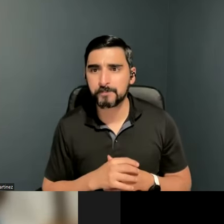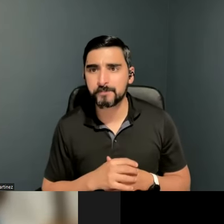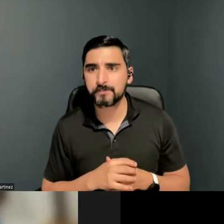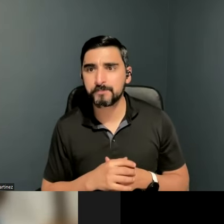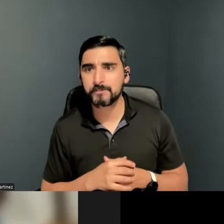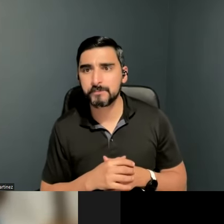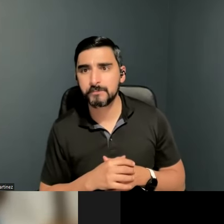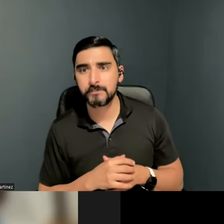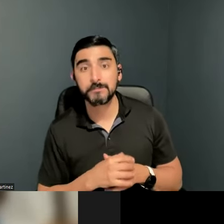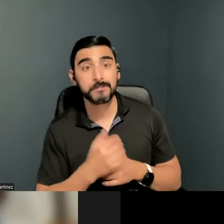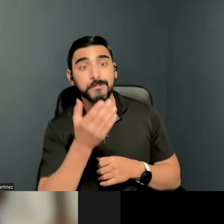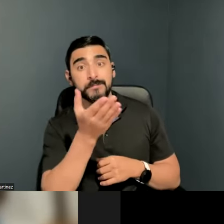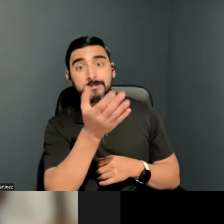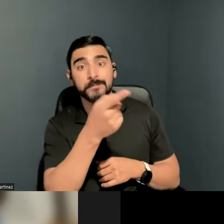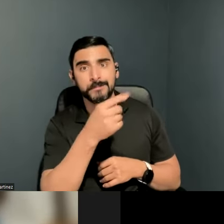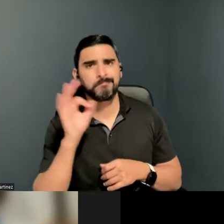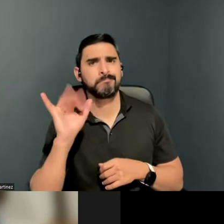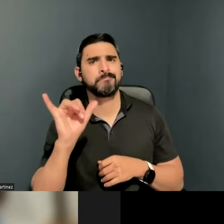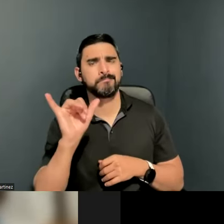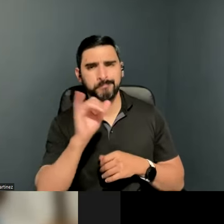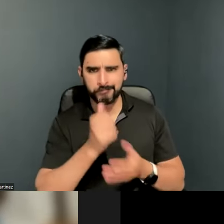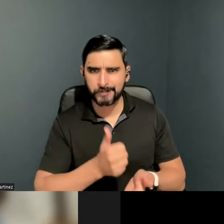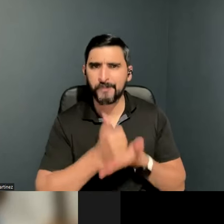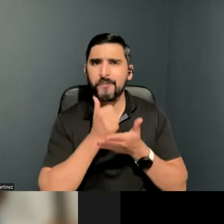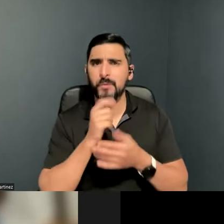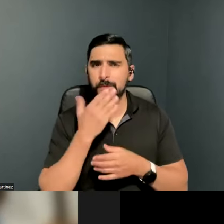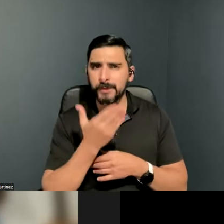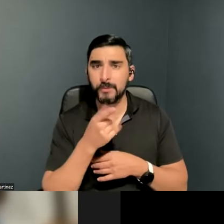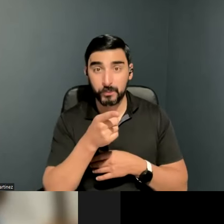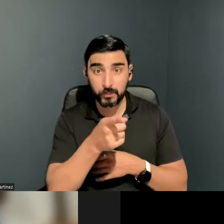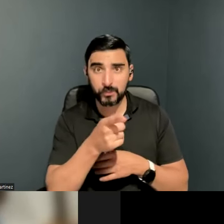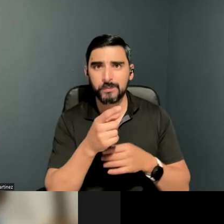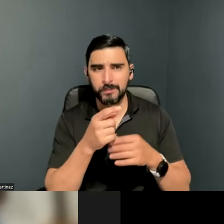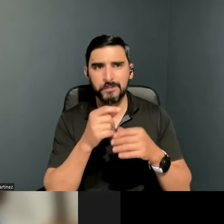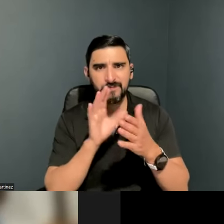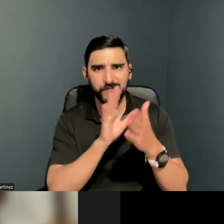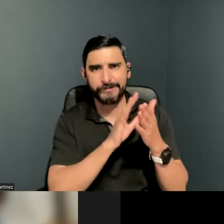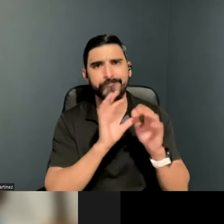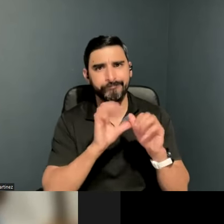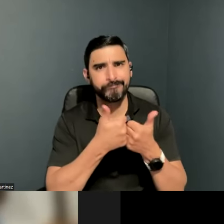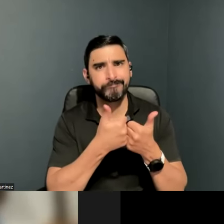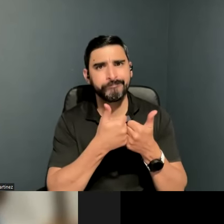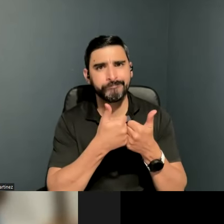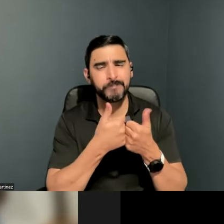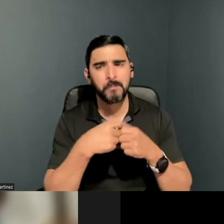That’s real helpful. And that must be challenging. And so what are things that